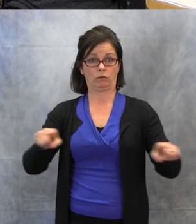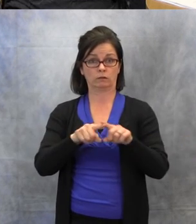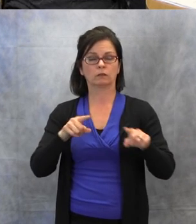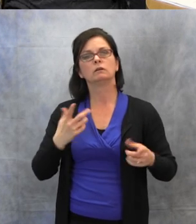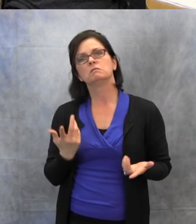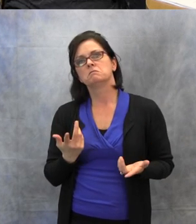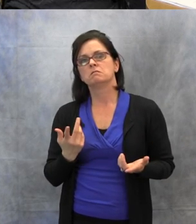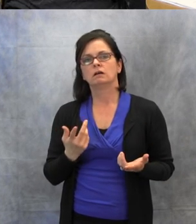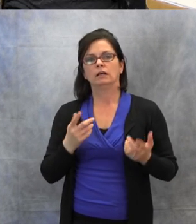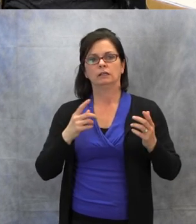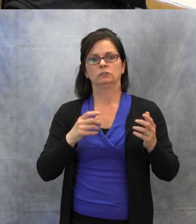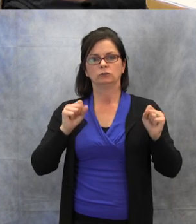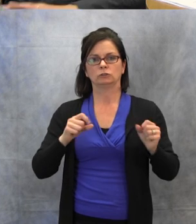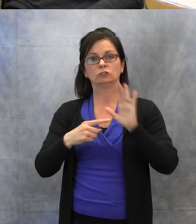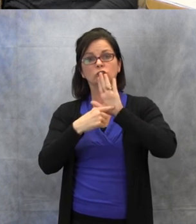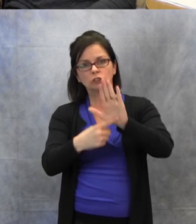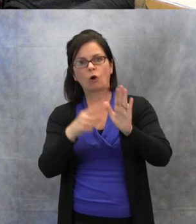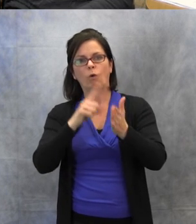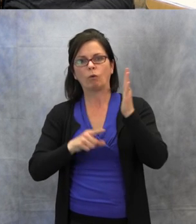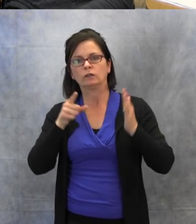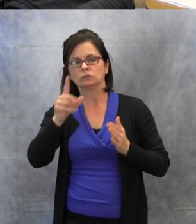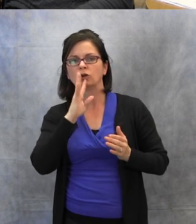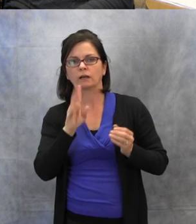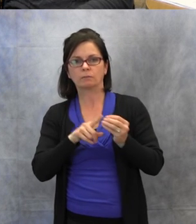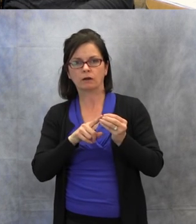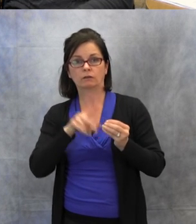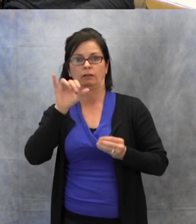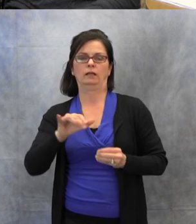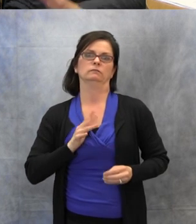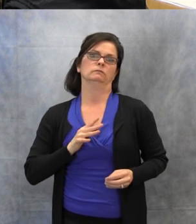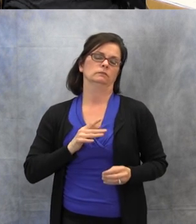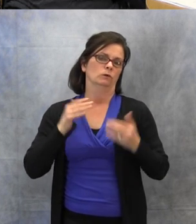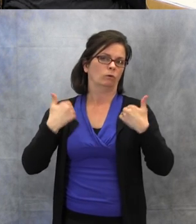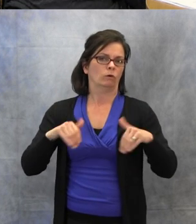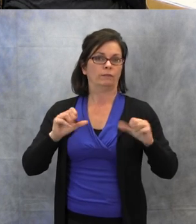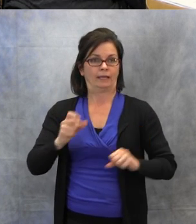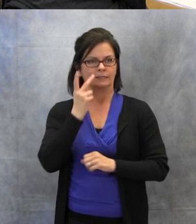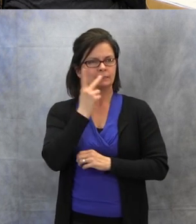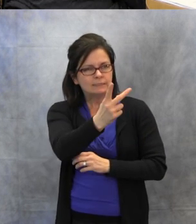what you're talking about. That is wonderful, because they can see what you're talking about